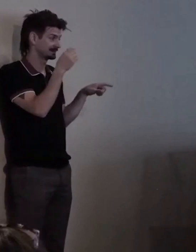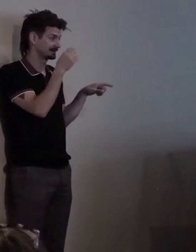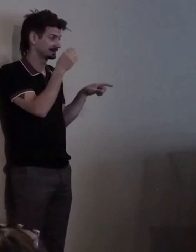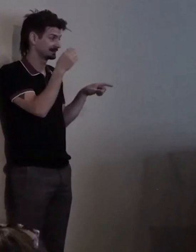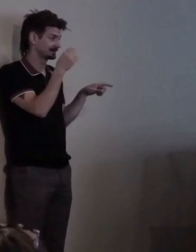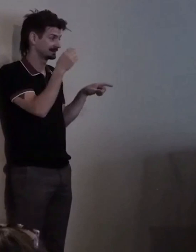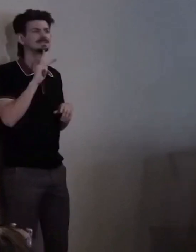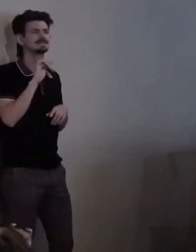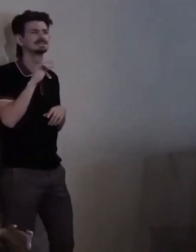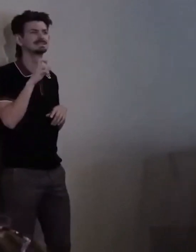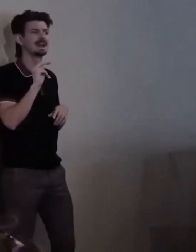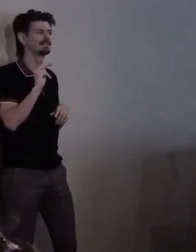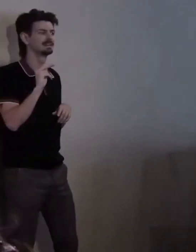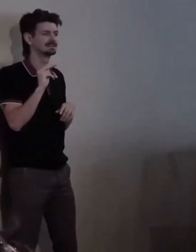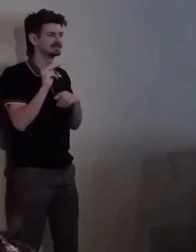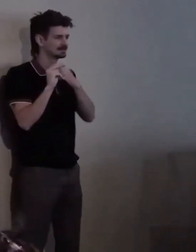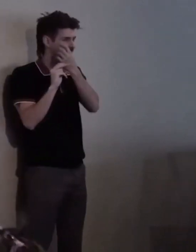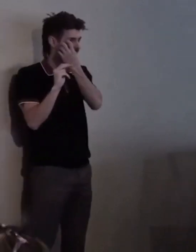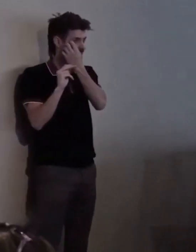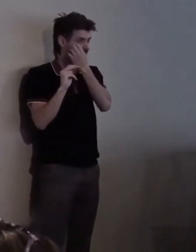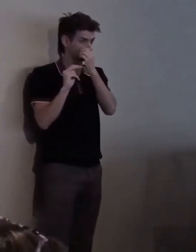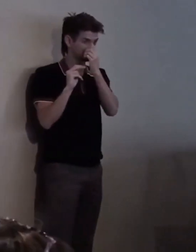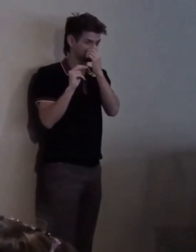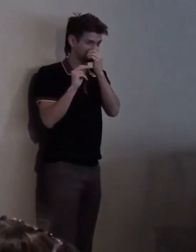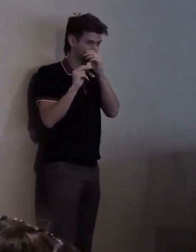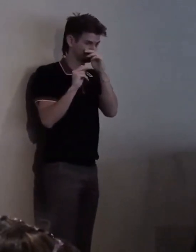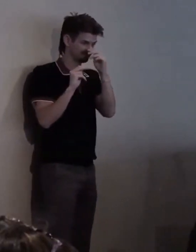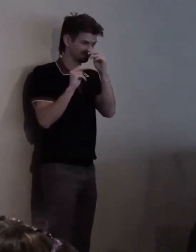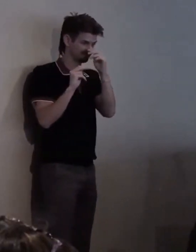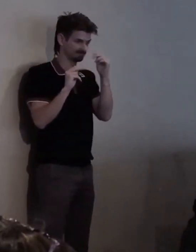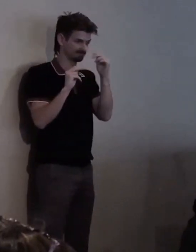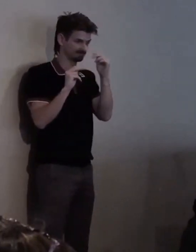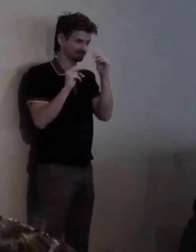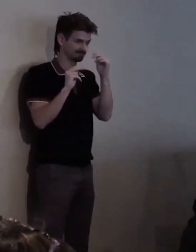Maybe the beginning of a class action here...